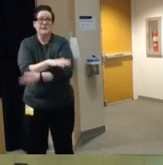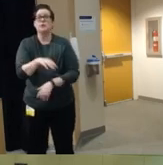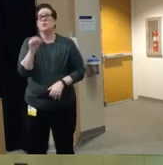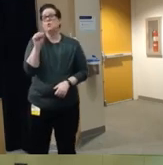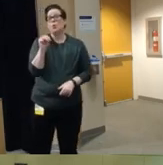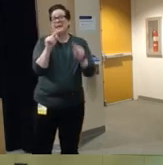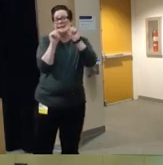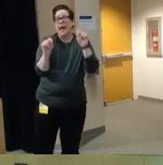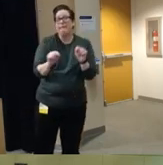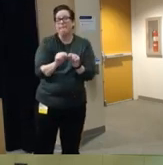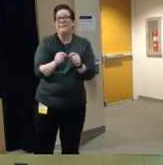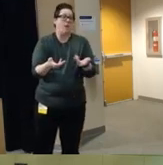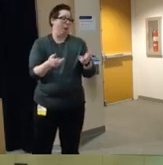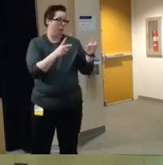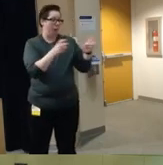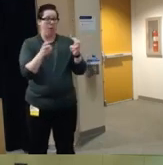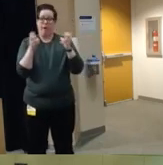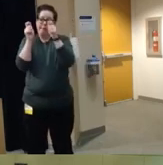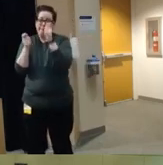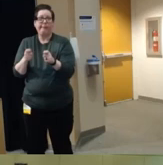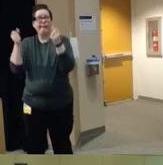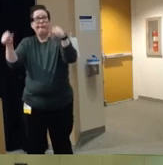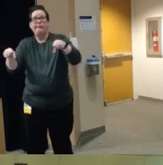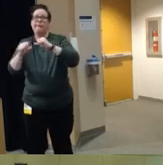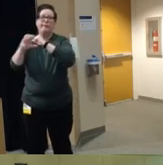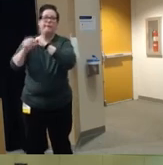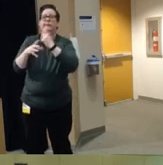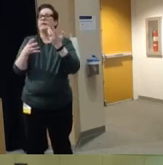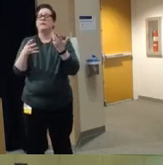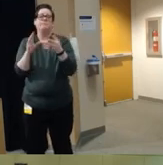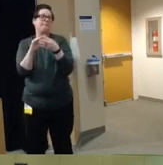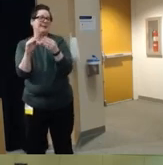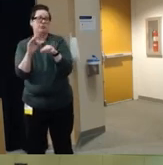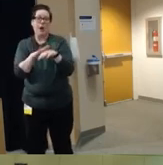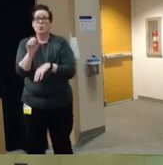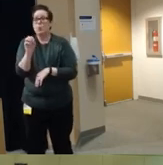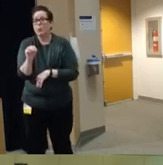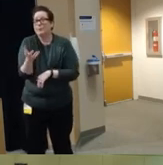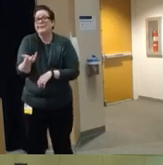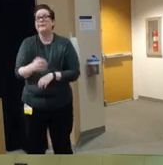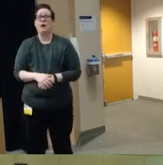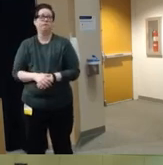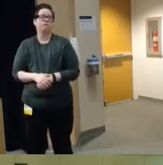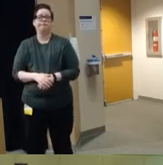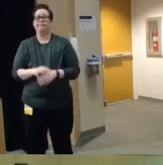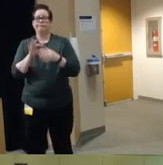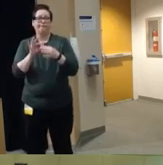so if you wanted to you know put out some some messaging there um related to safe storage or um